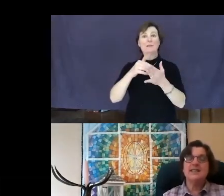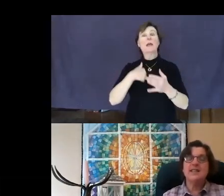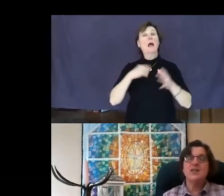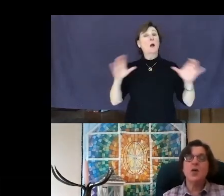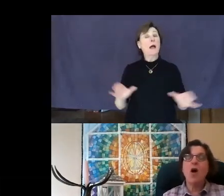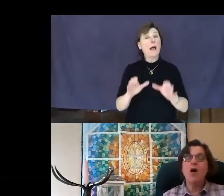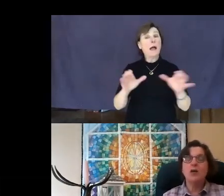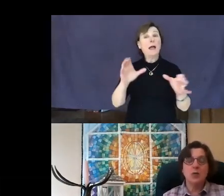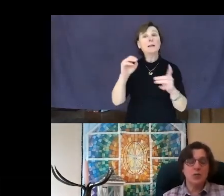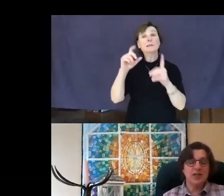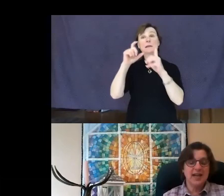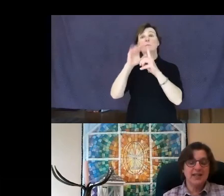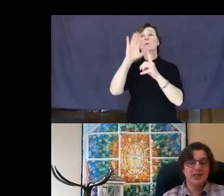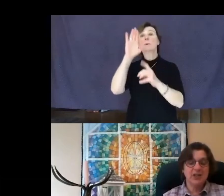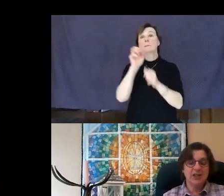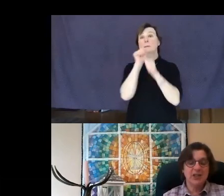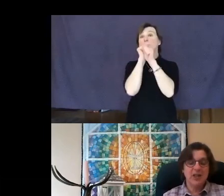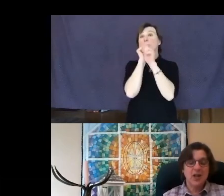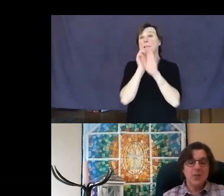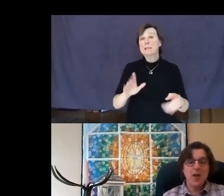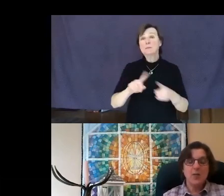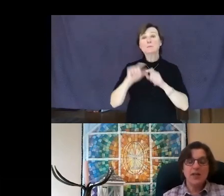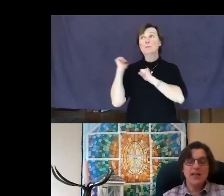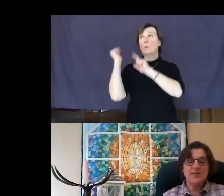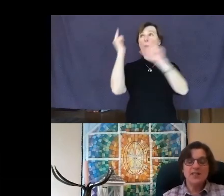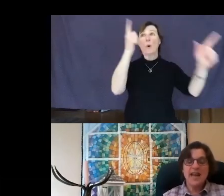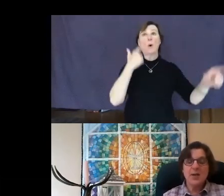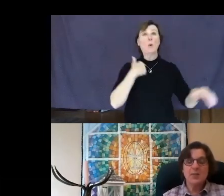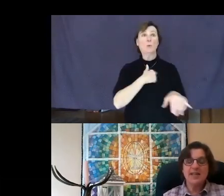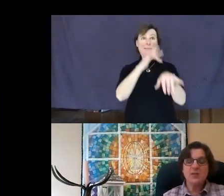to all whom we touch. May we leave today blessed with